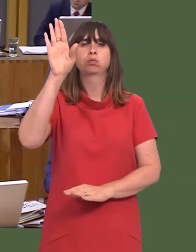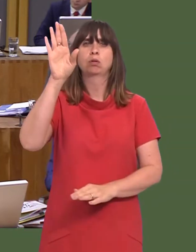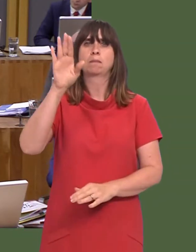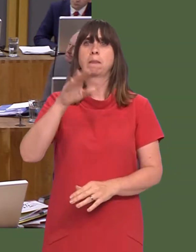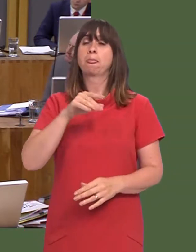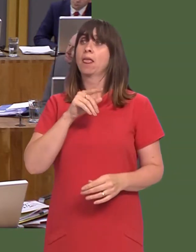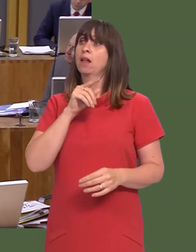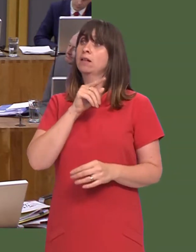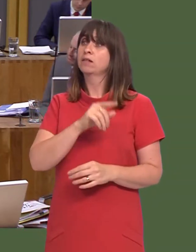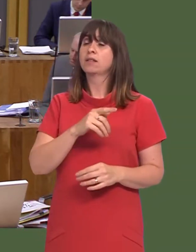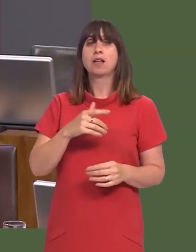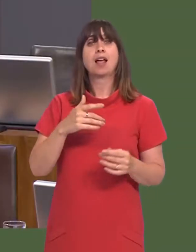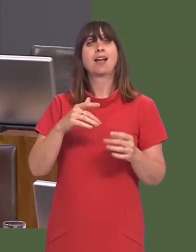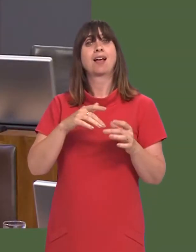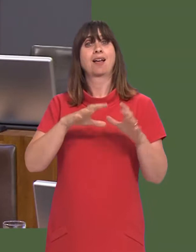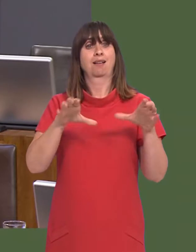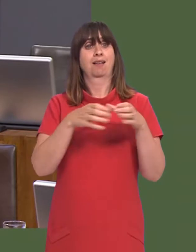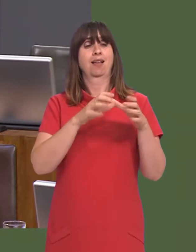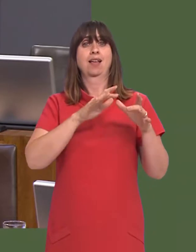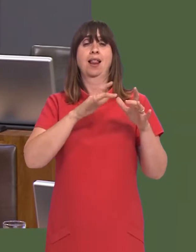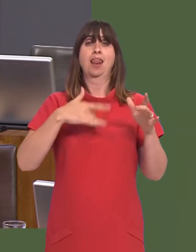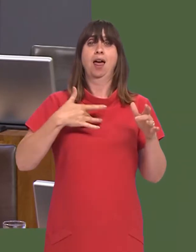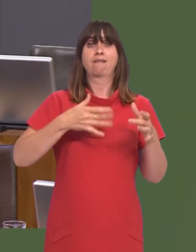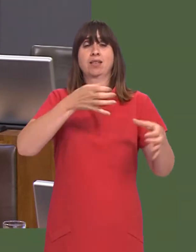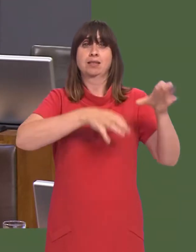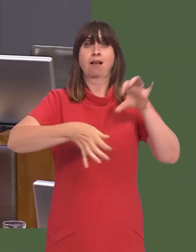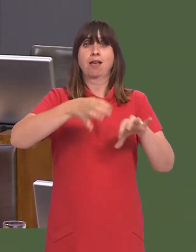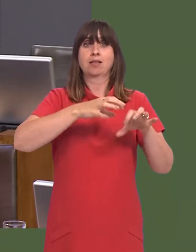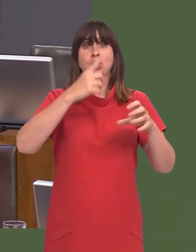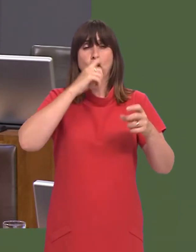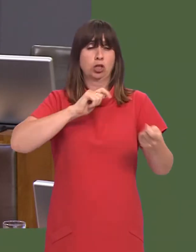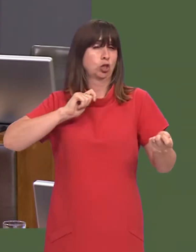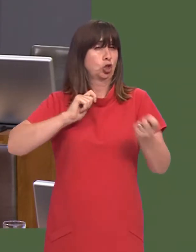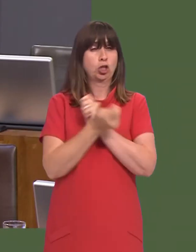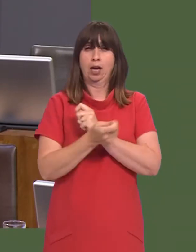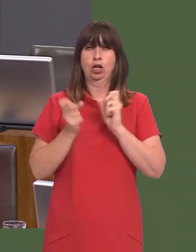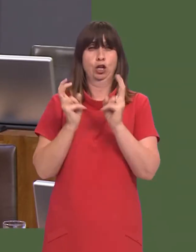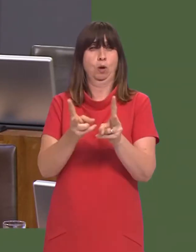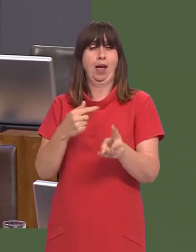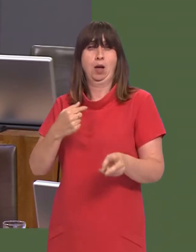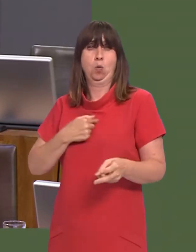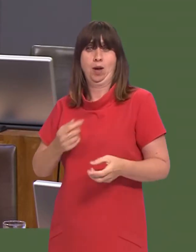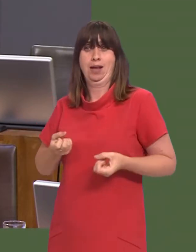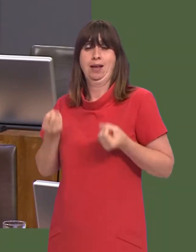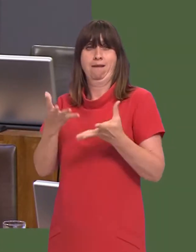The internet of life science and well-being could help reshape the way we deliver healthcare in future.